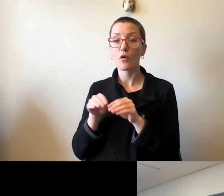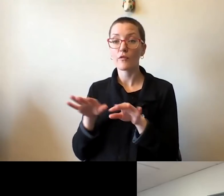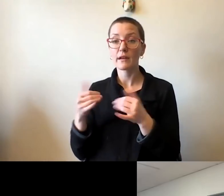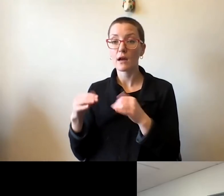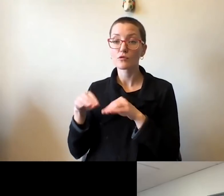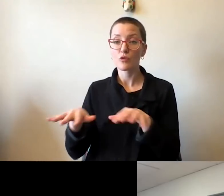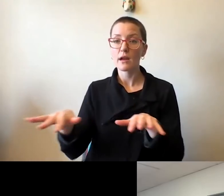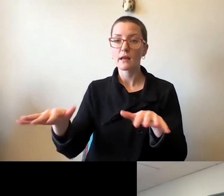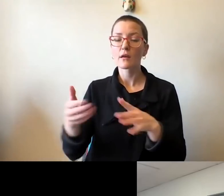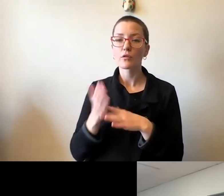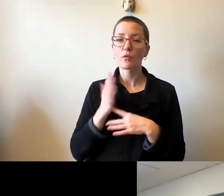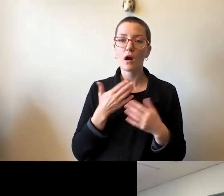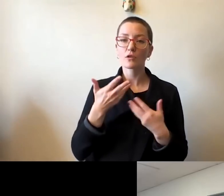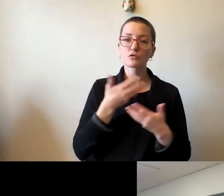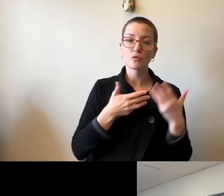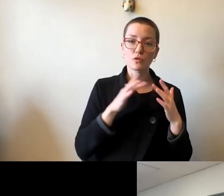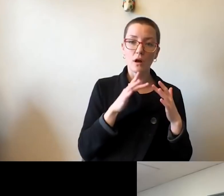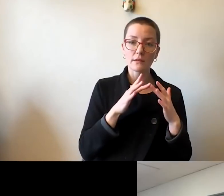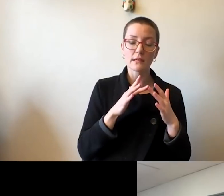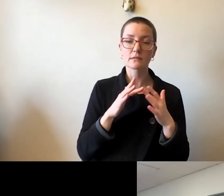or social context for all of us who live in the community.